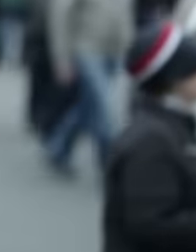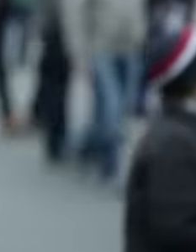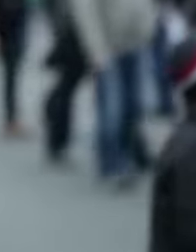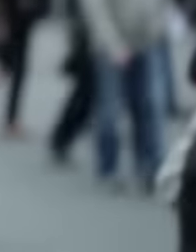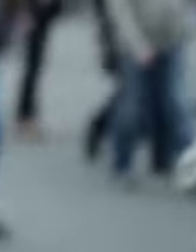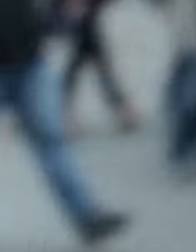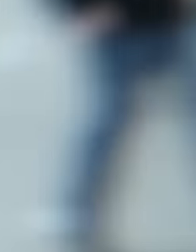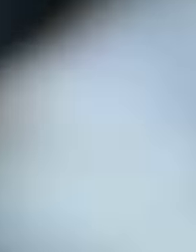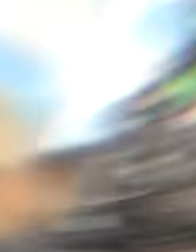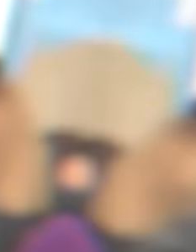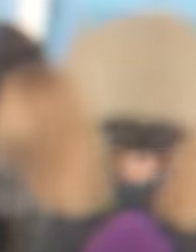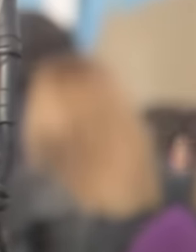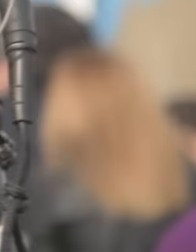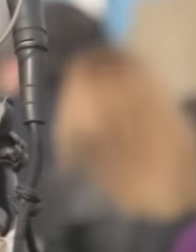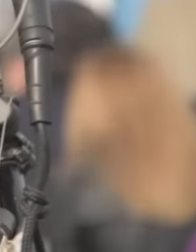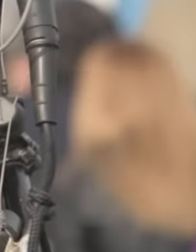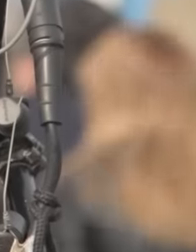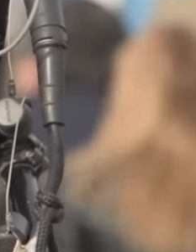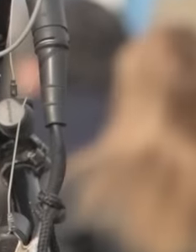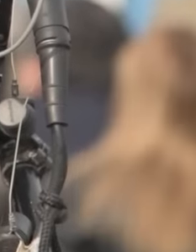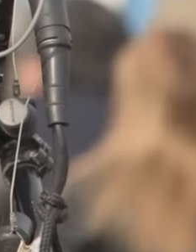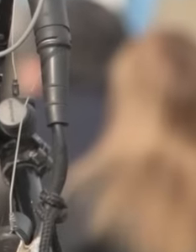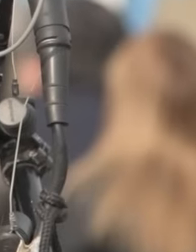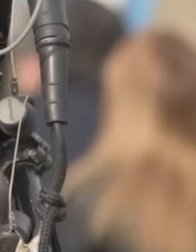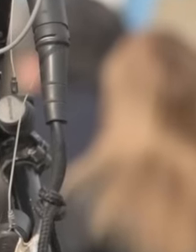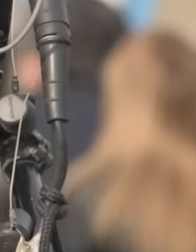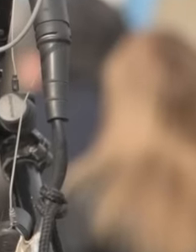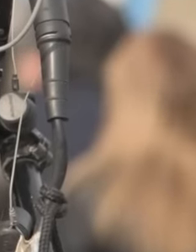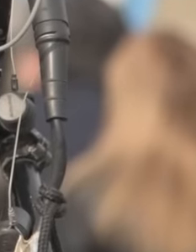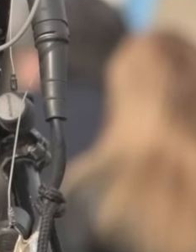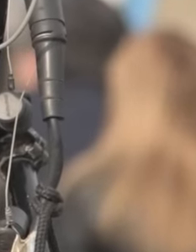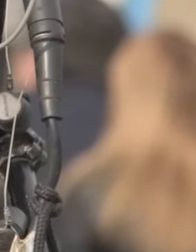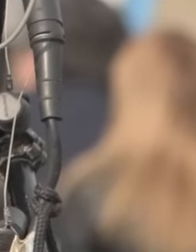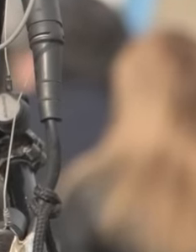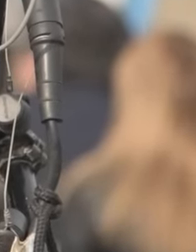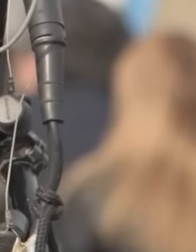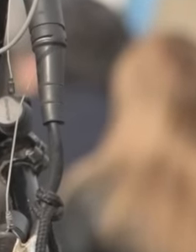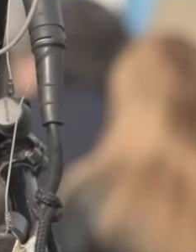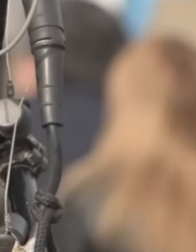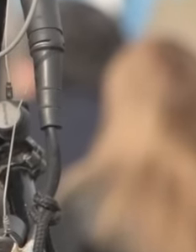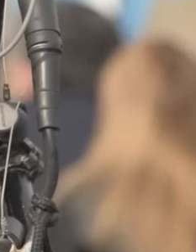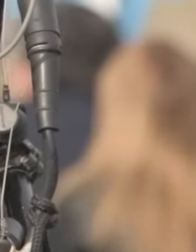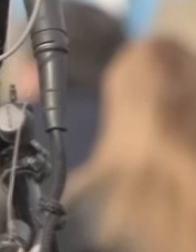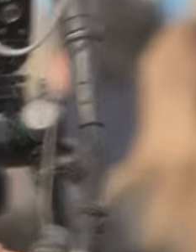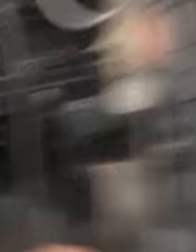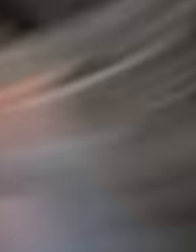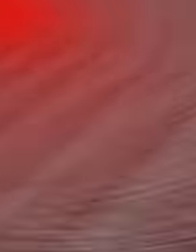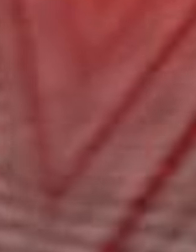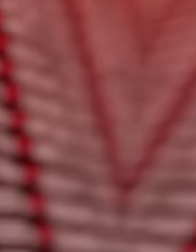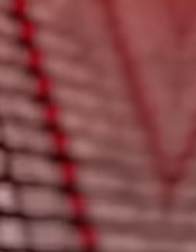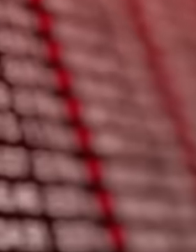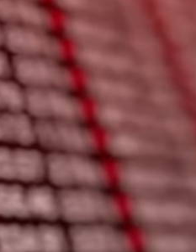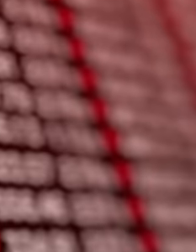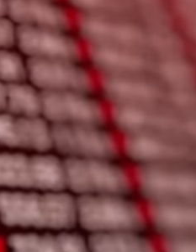they spread false information, deceiving the people and this has caused these disinformation media